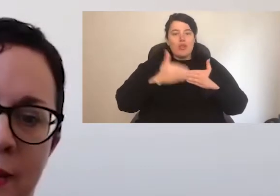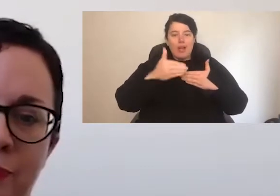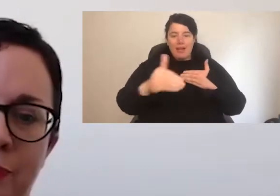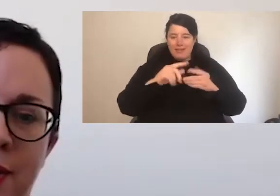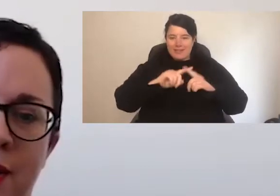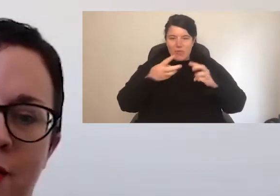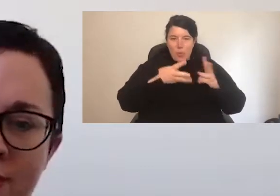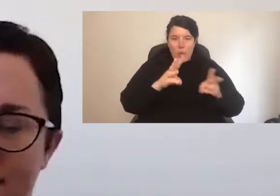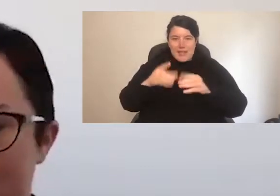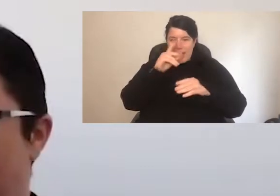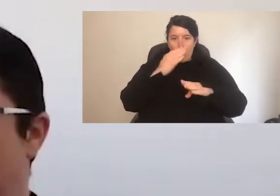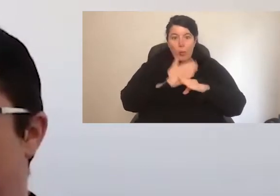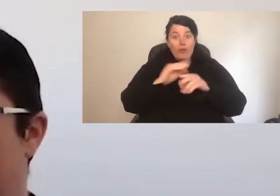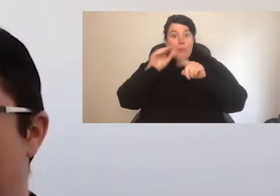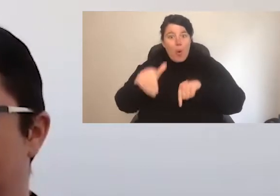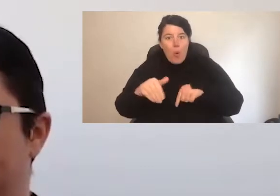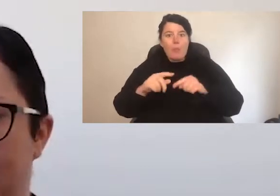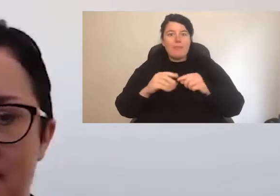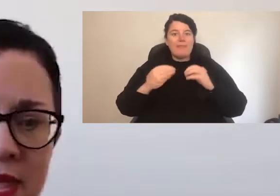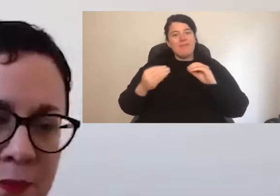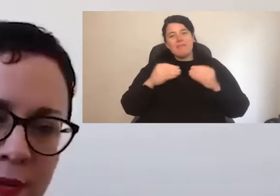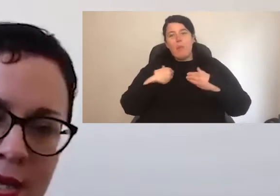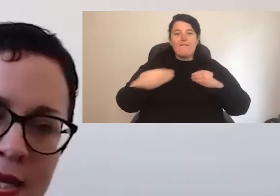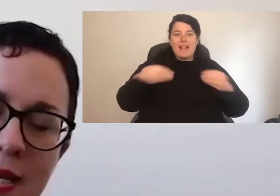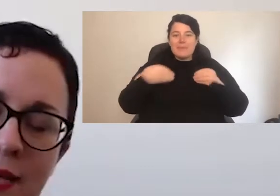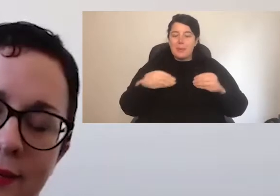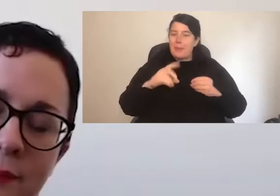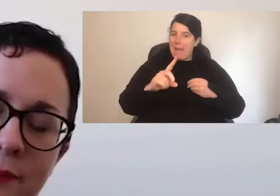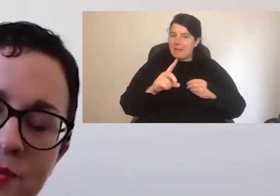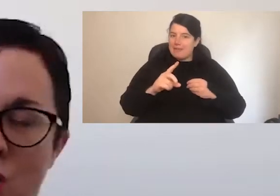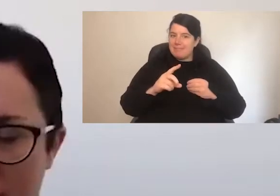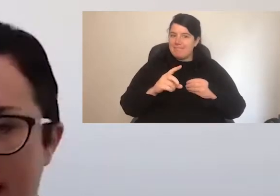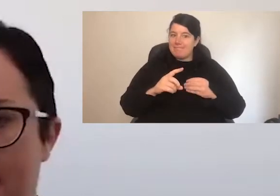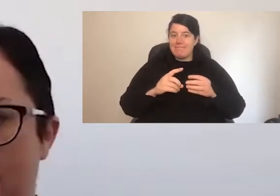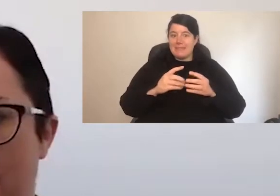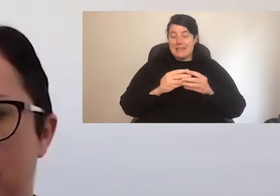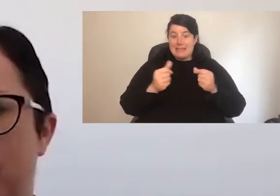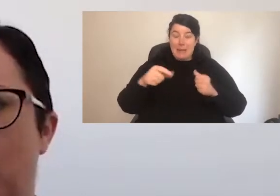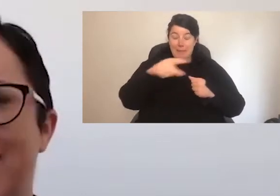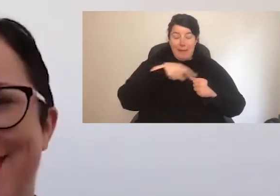obviously, some of you are now deep in shock and also in the weight of